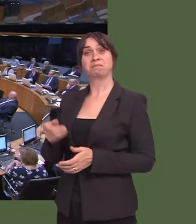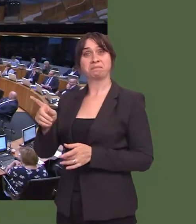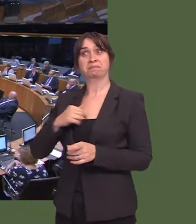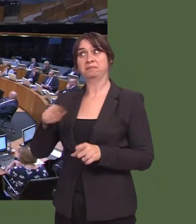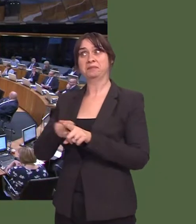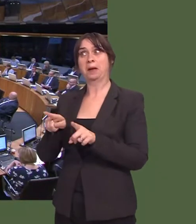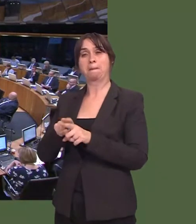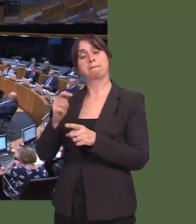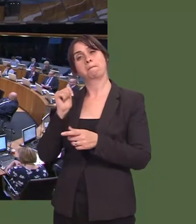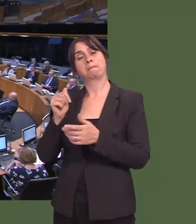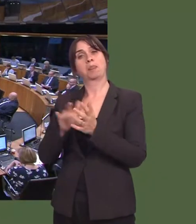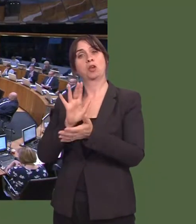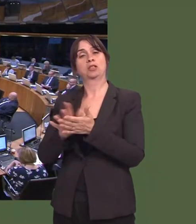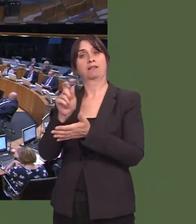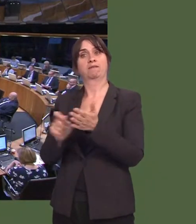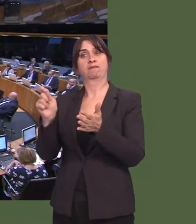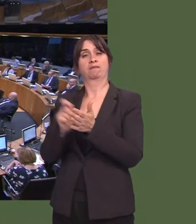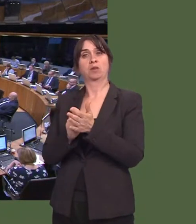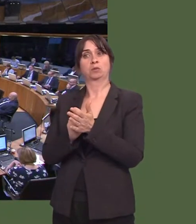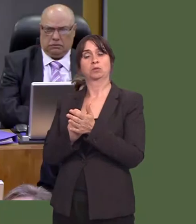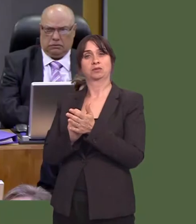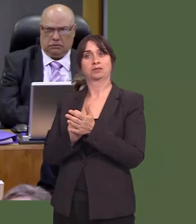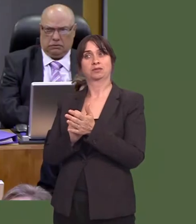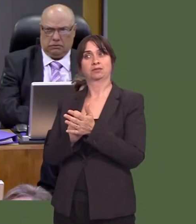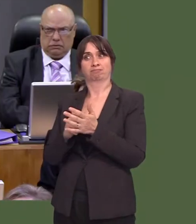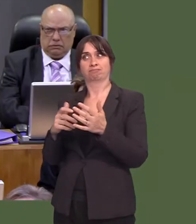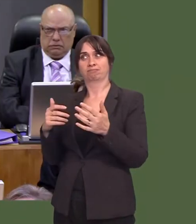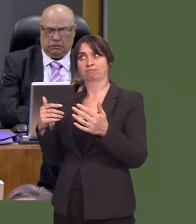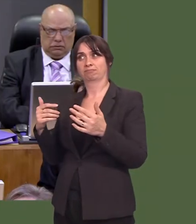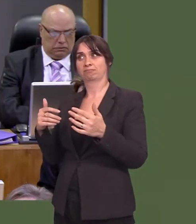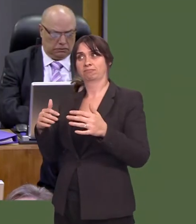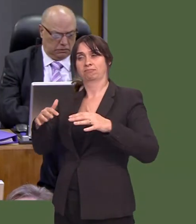last Thursday was much closer to the historic trend that weíve had in the United Kingdom,